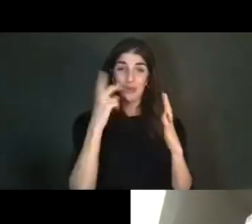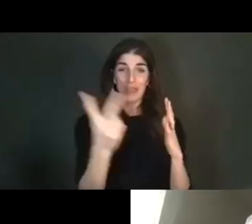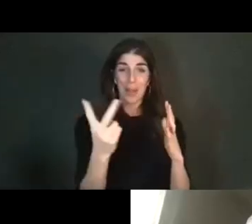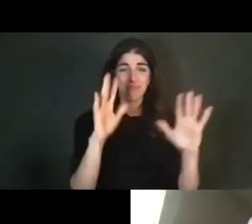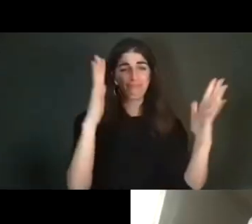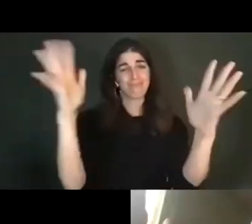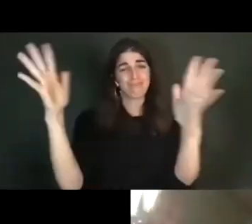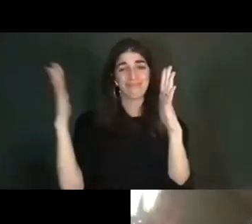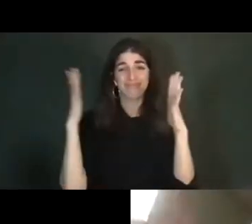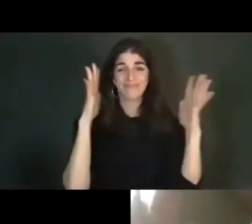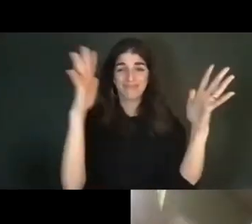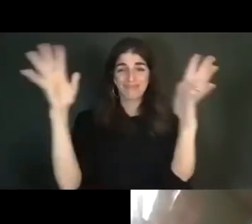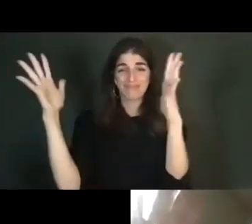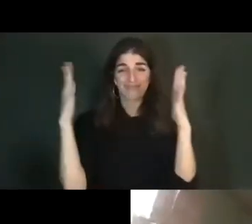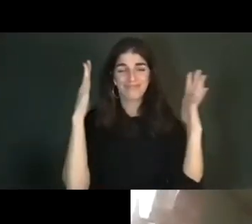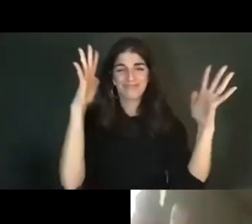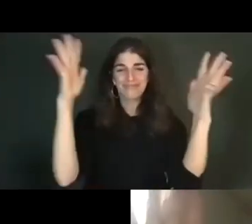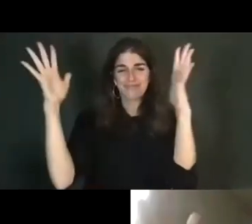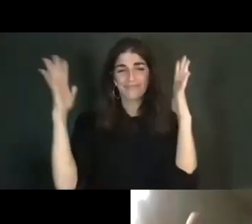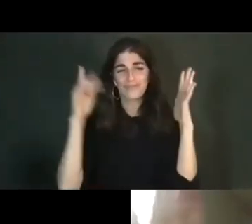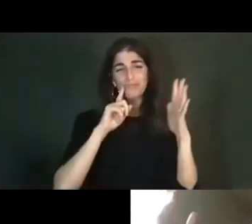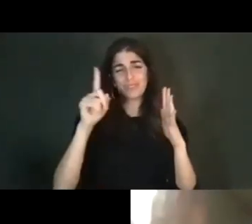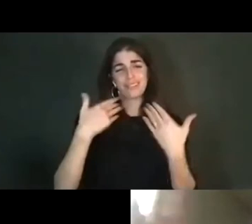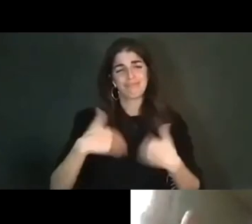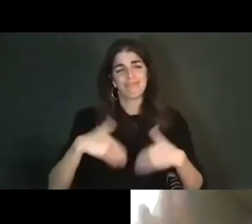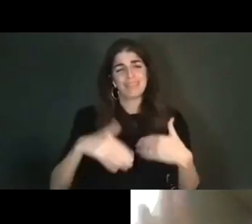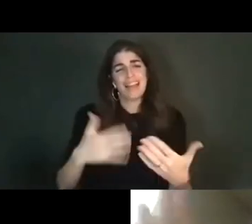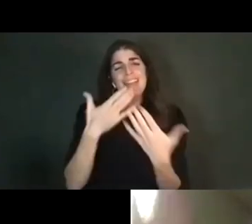wonderful. Jason and Meredith, I'm so grateful for all that you bring to these roles and